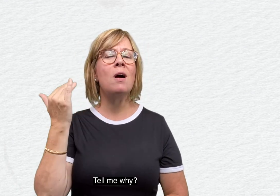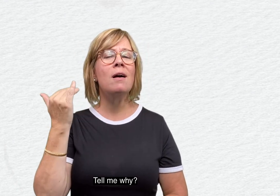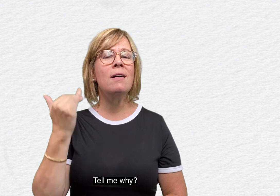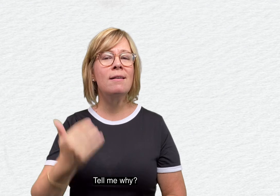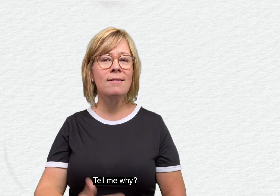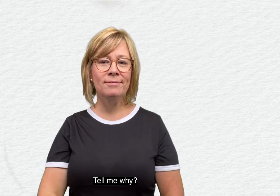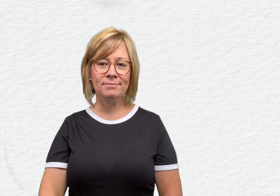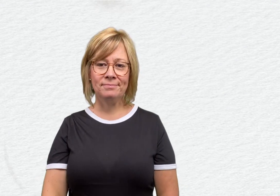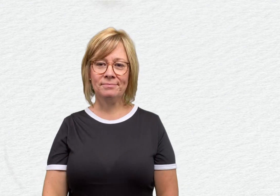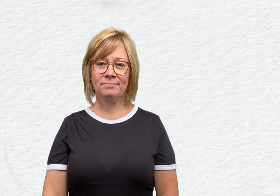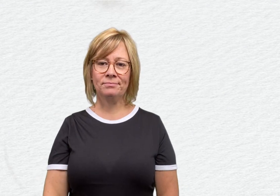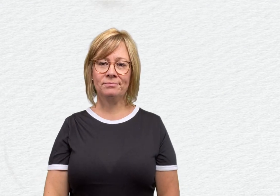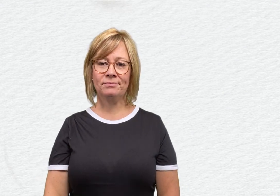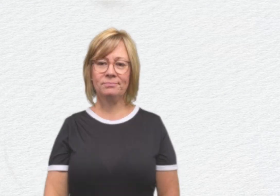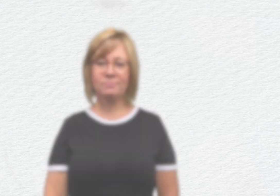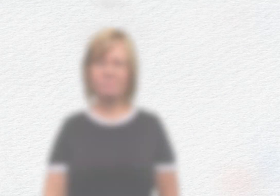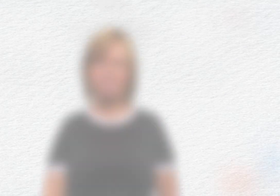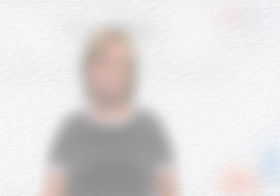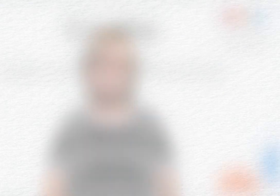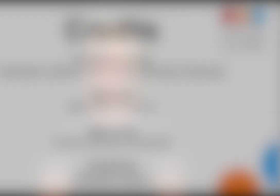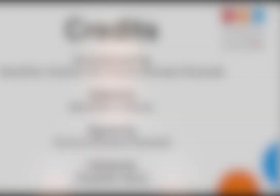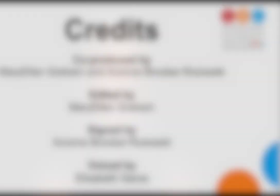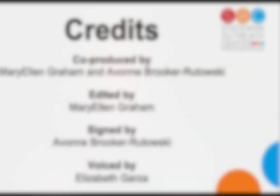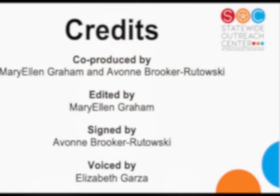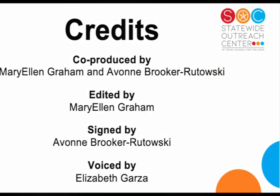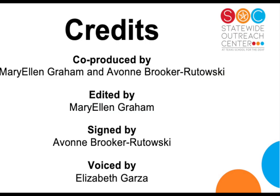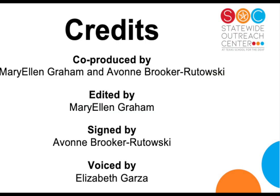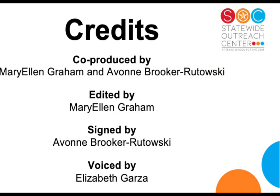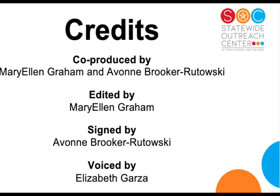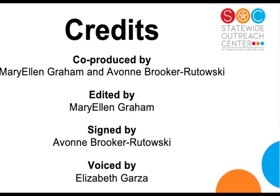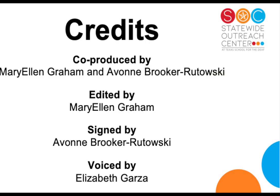Tell me why.